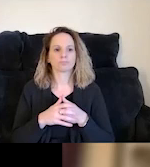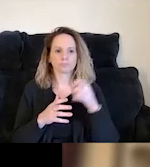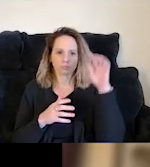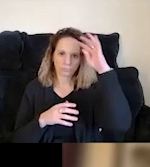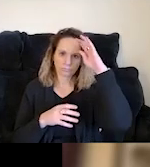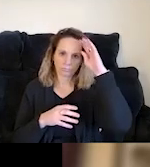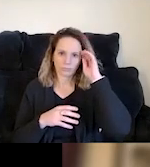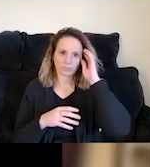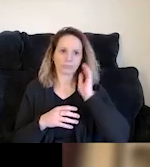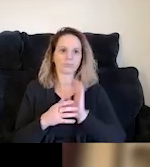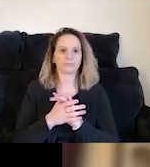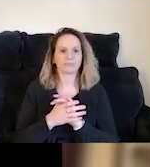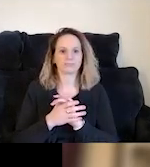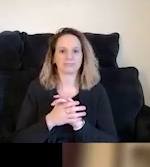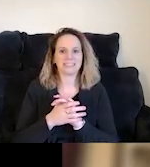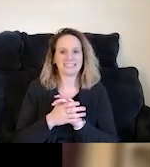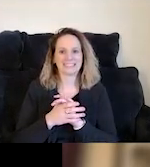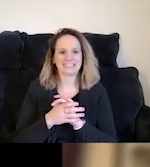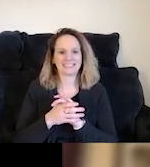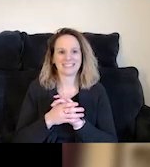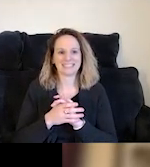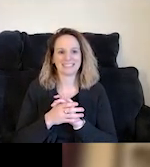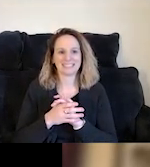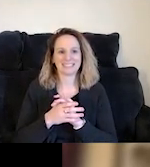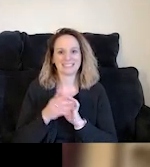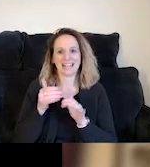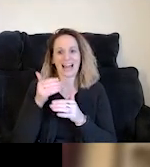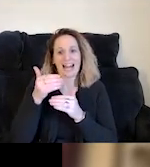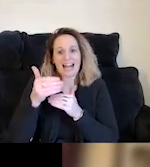Okay, that is now where we're going. That's a little too further ahead.